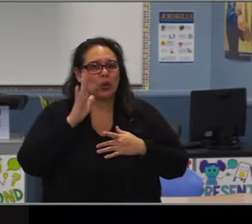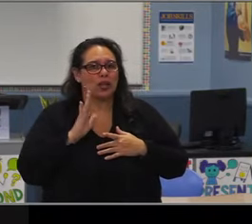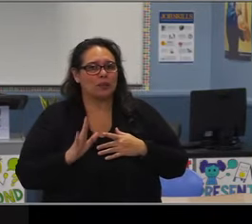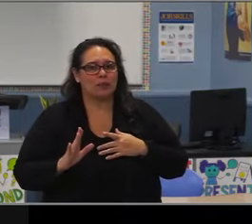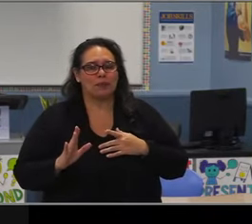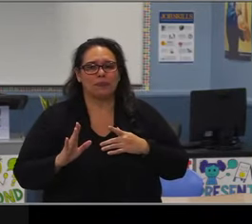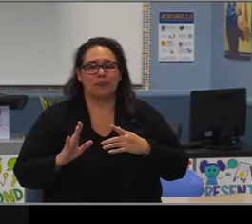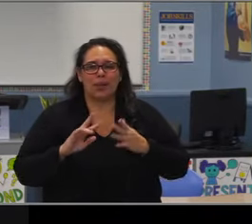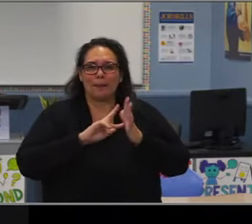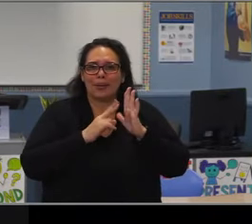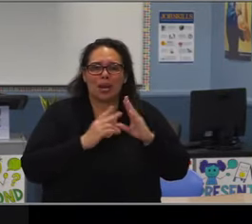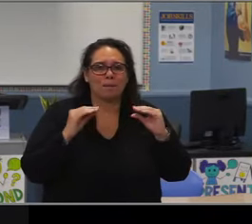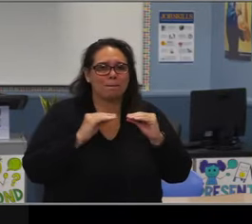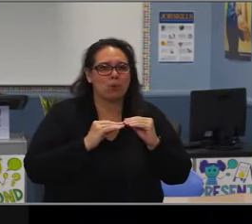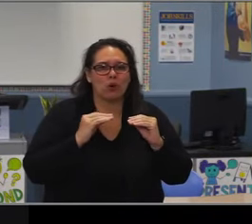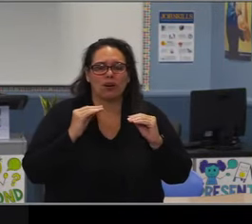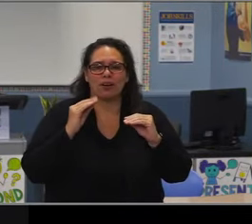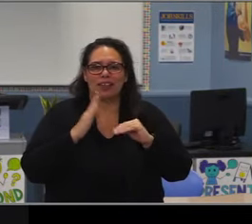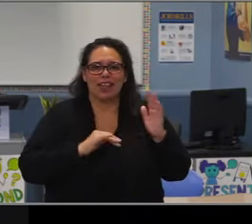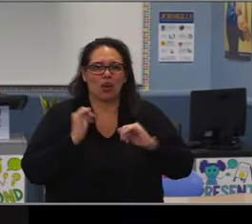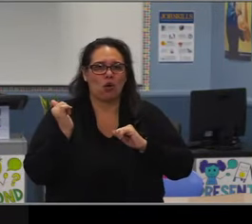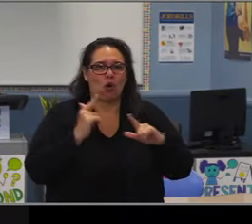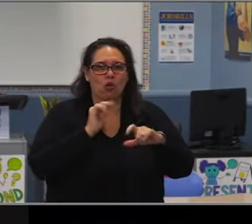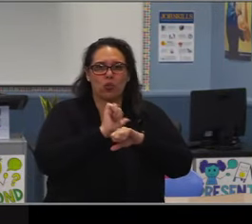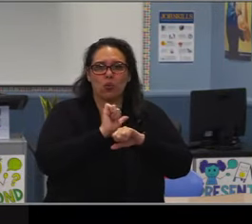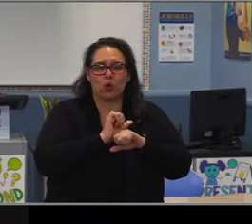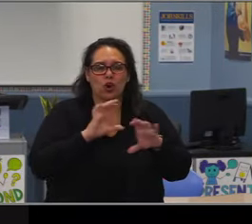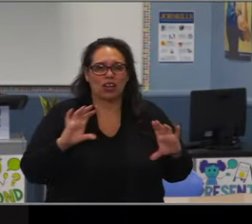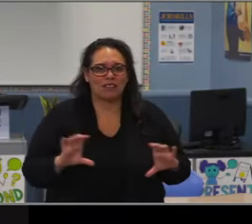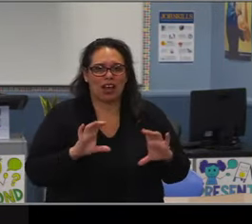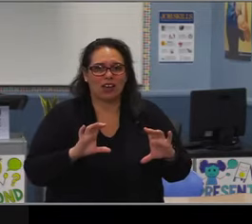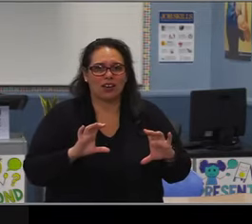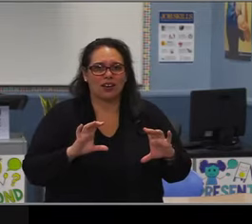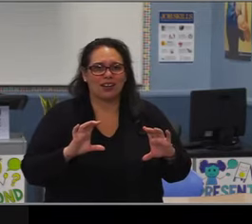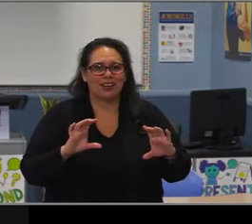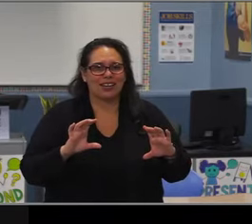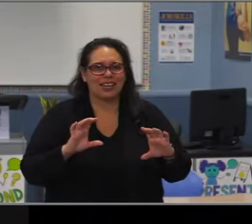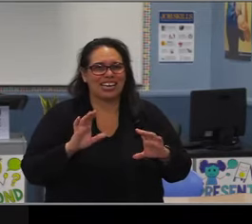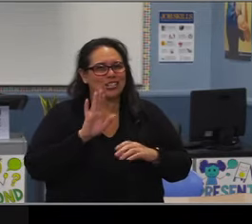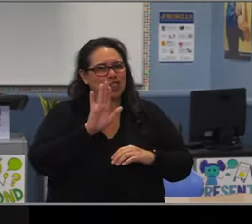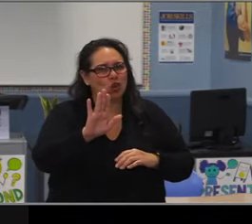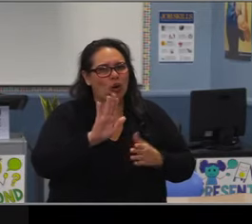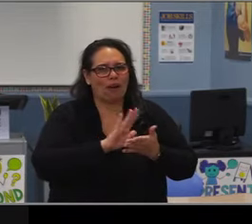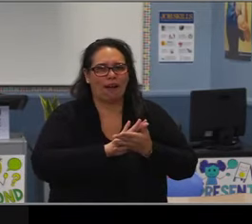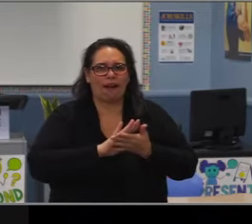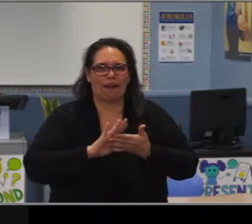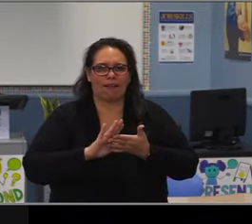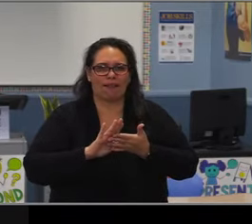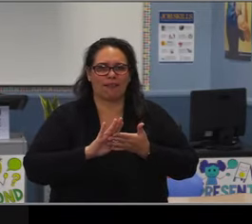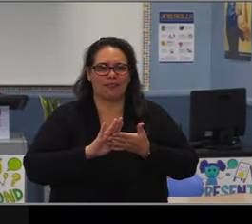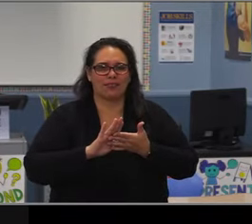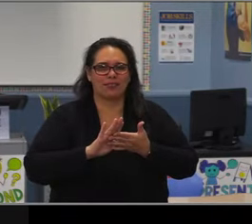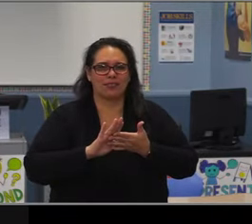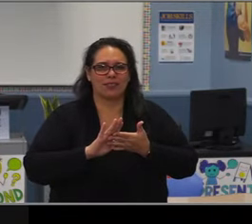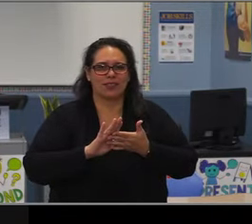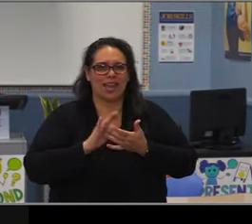Your commitment to equity eliminating and closing opportunity and achievement gaps